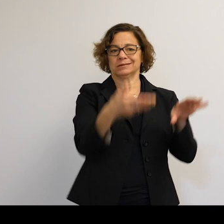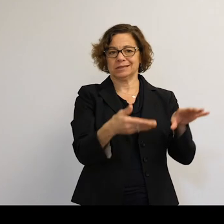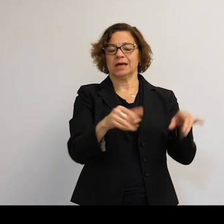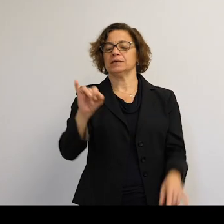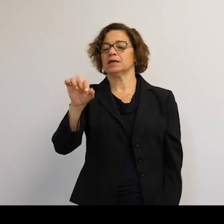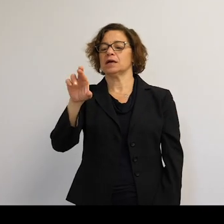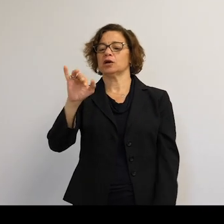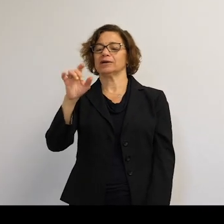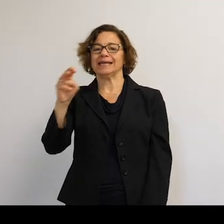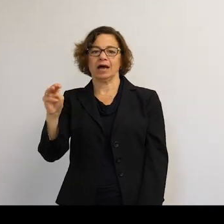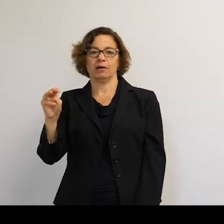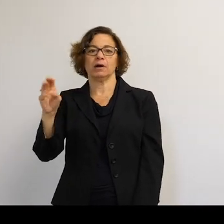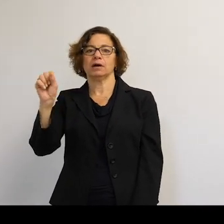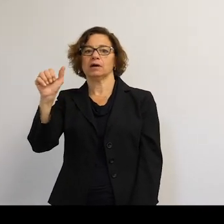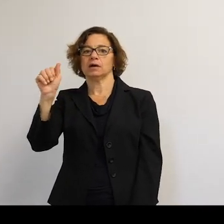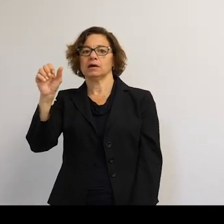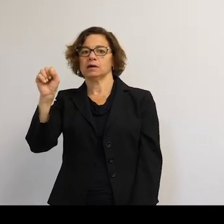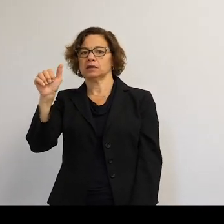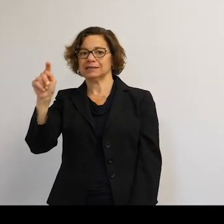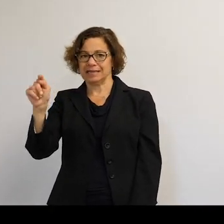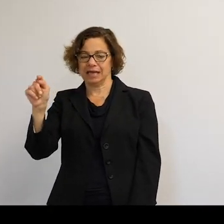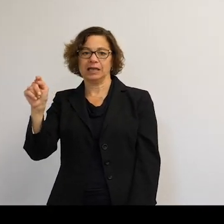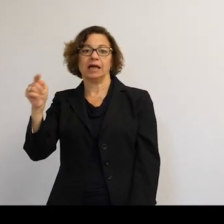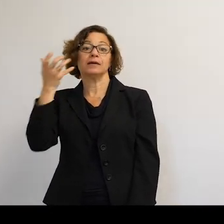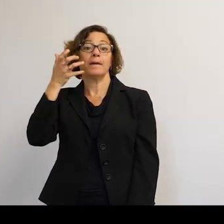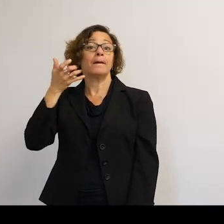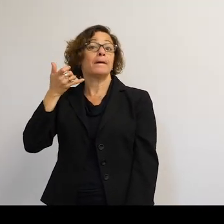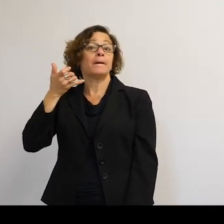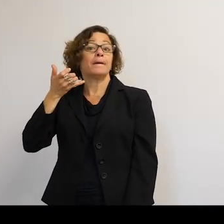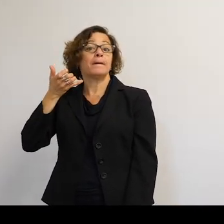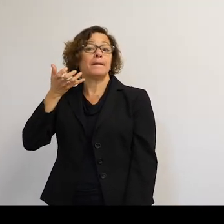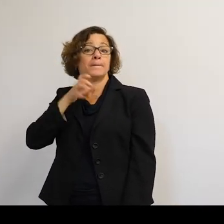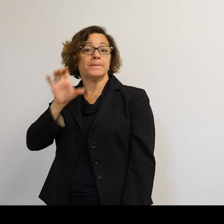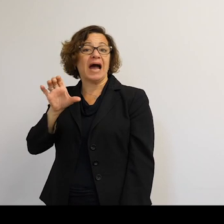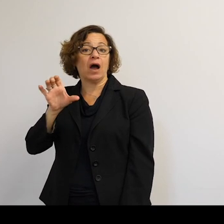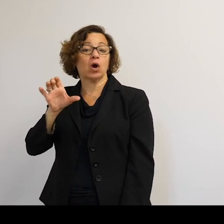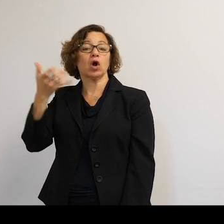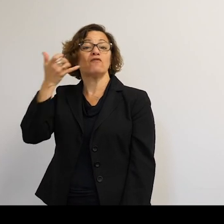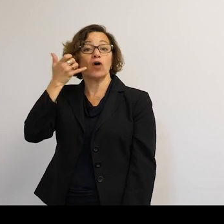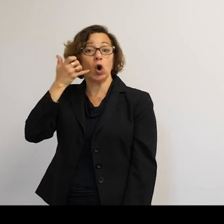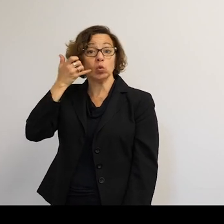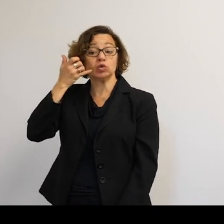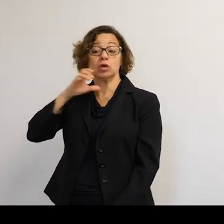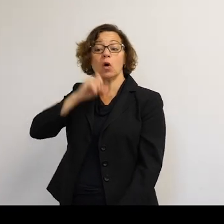Iridium satellites are what powered these satellite phones with the big flip-up antennas that you see in spy films,